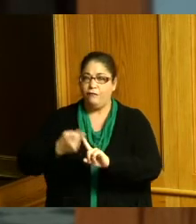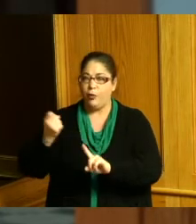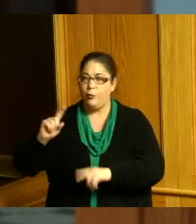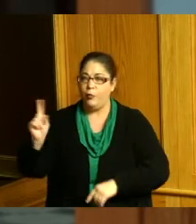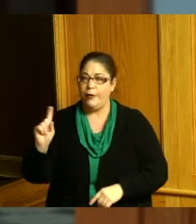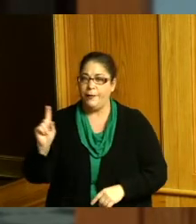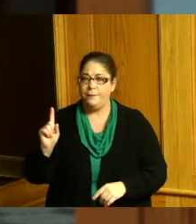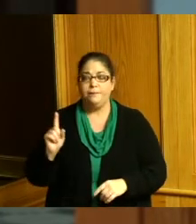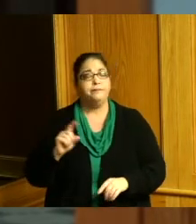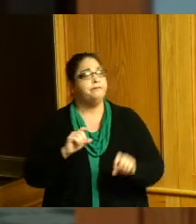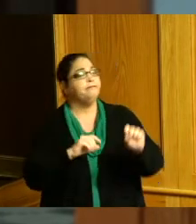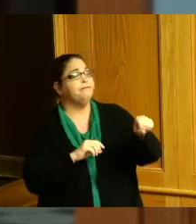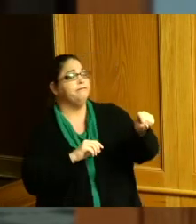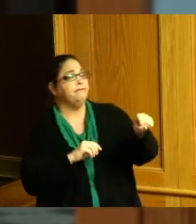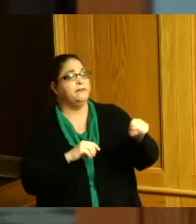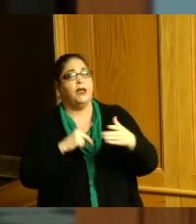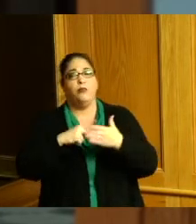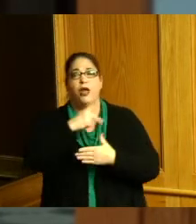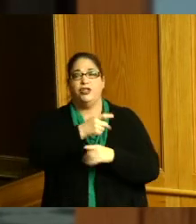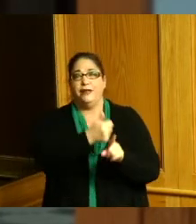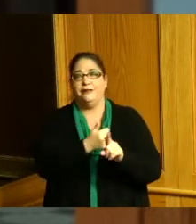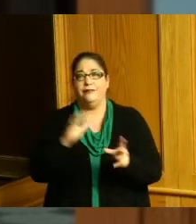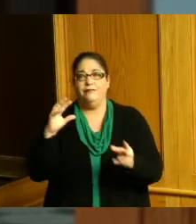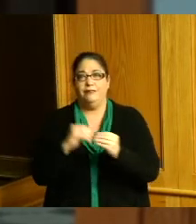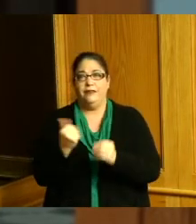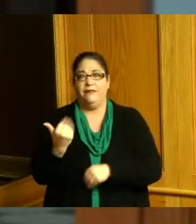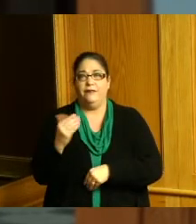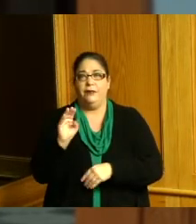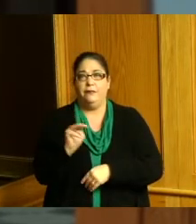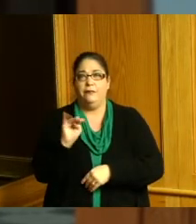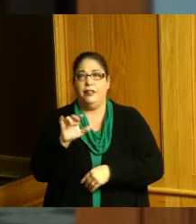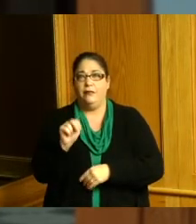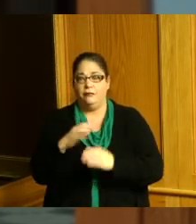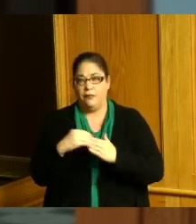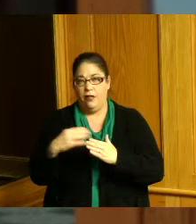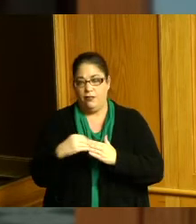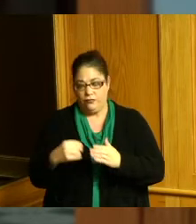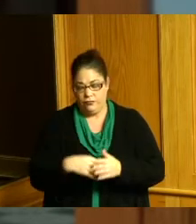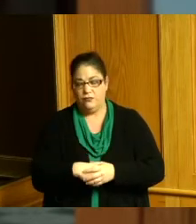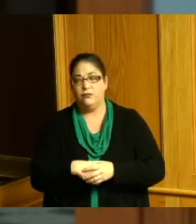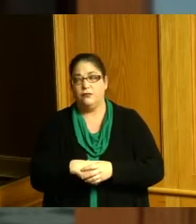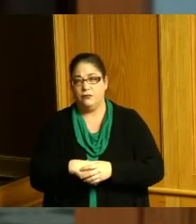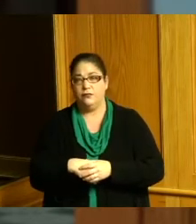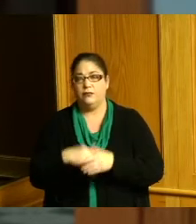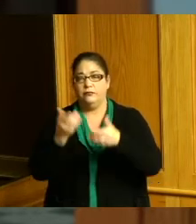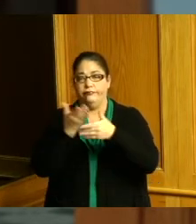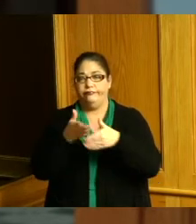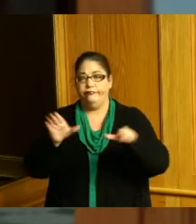the project's approximately 15 million dollars that's being split but this is a joint project